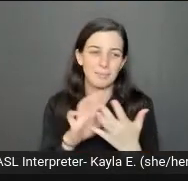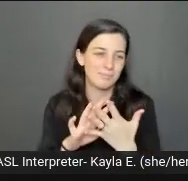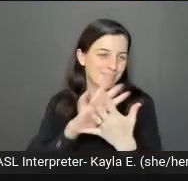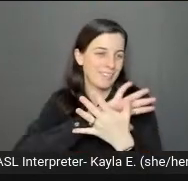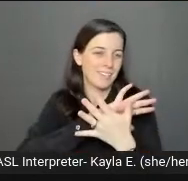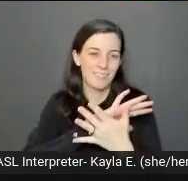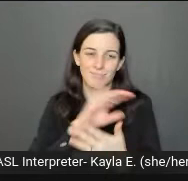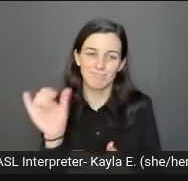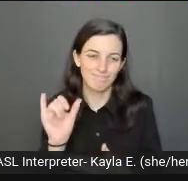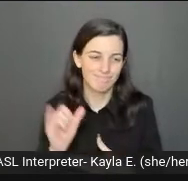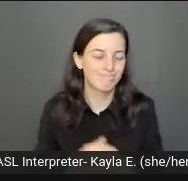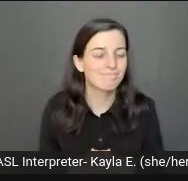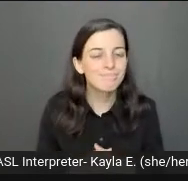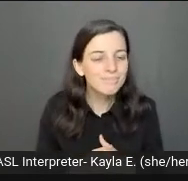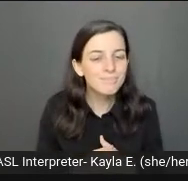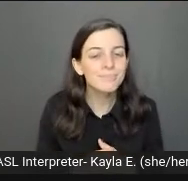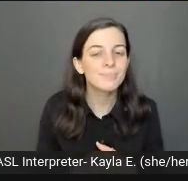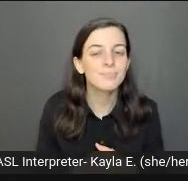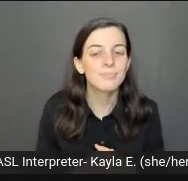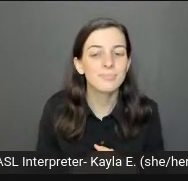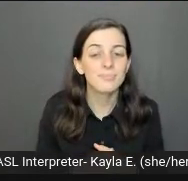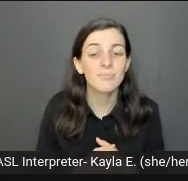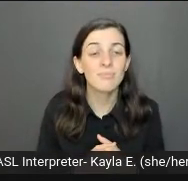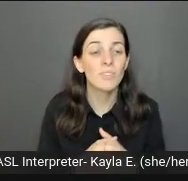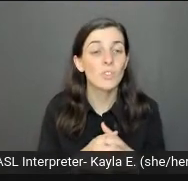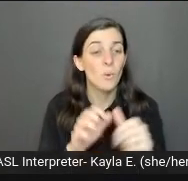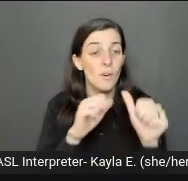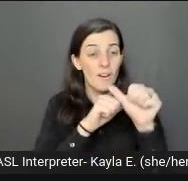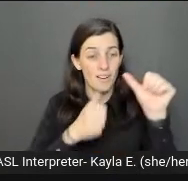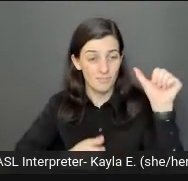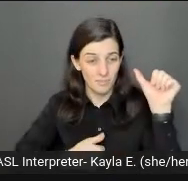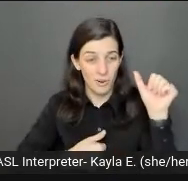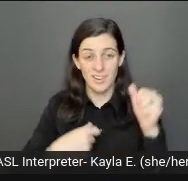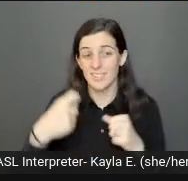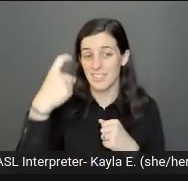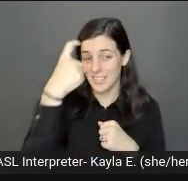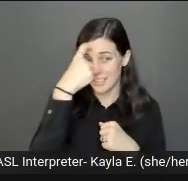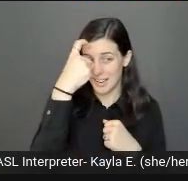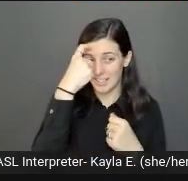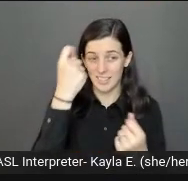Avoiding cognitive overload. Perfect example of cognitive overload.